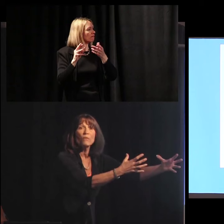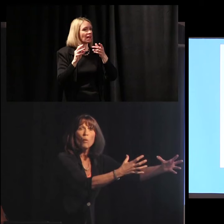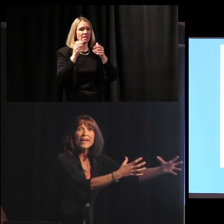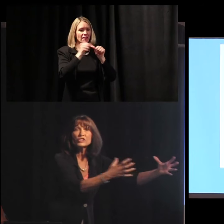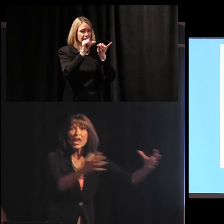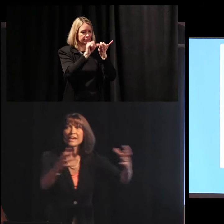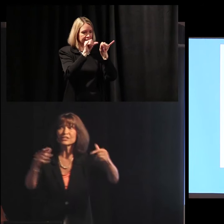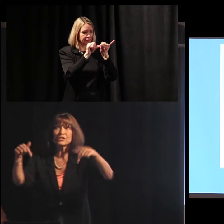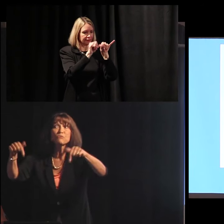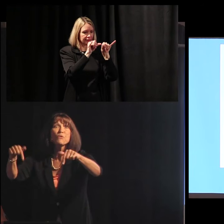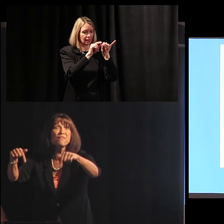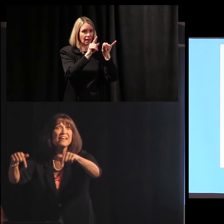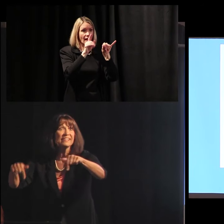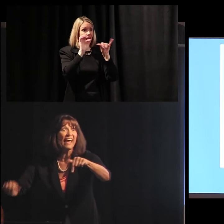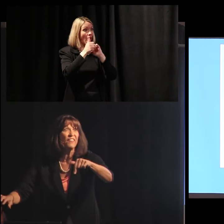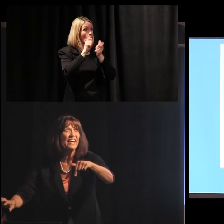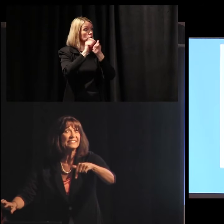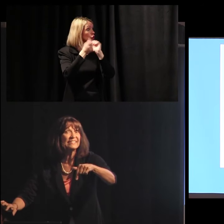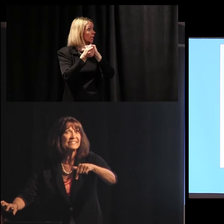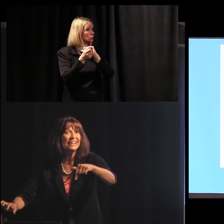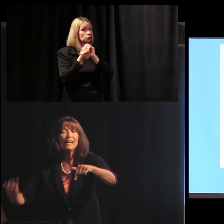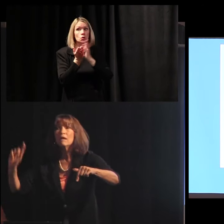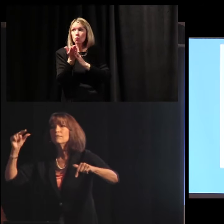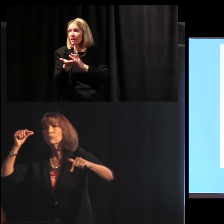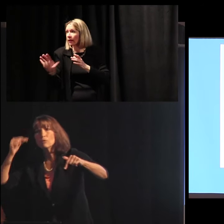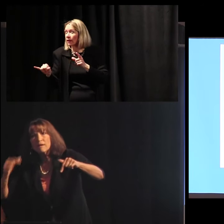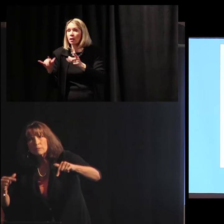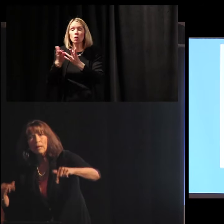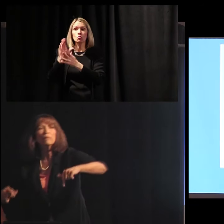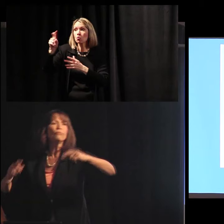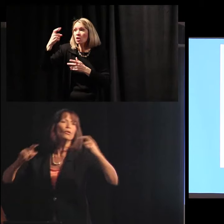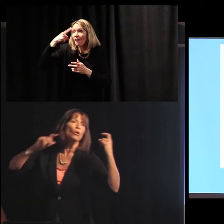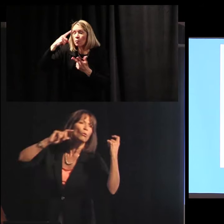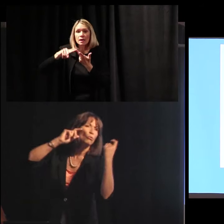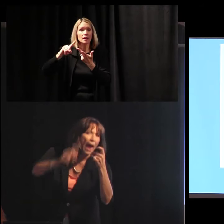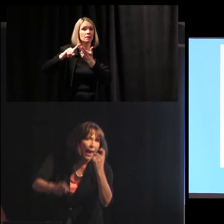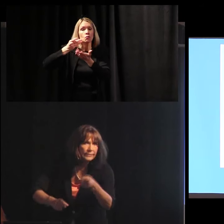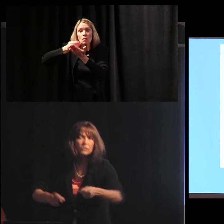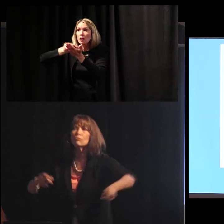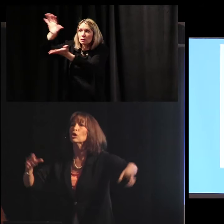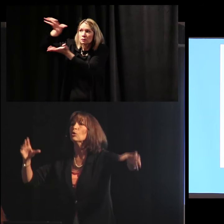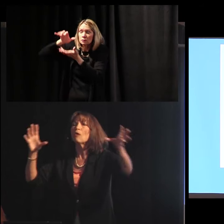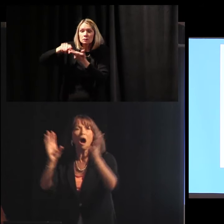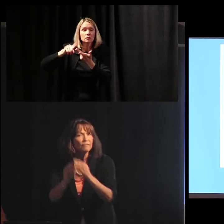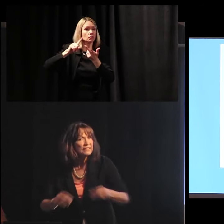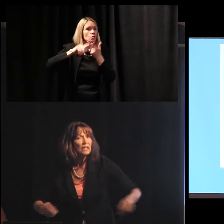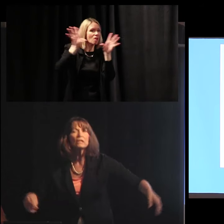and the way it changes is through things like this. Through government, through grants, through conferences,